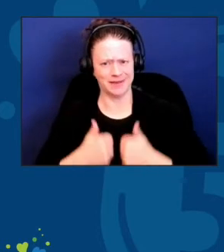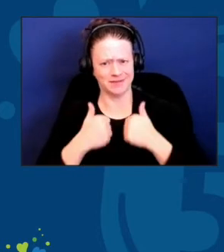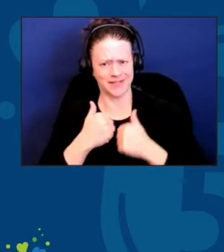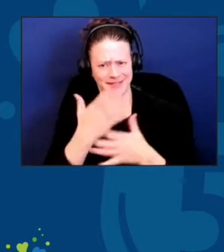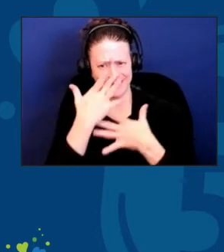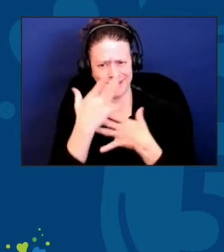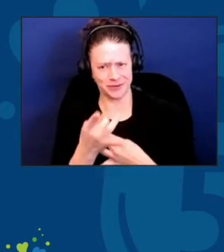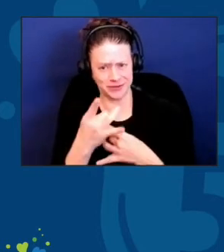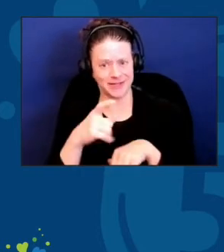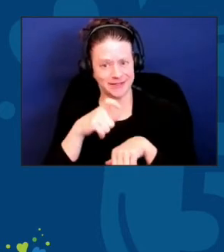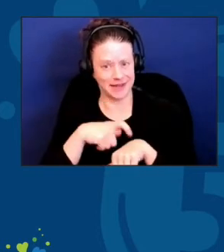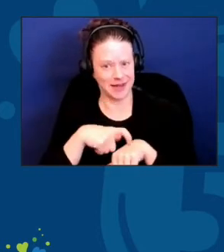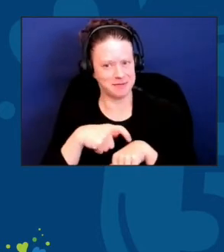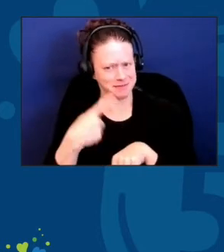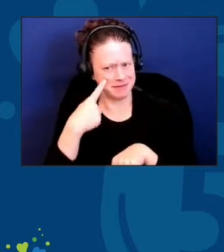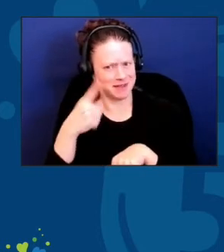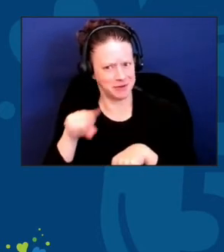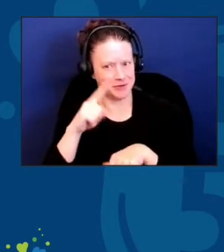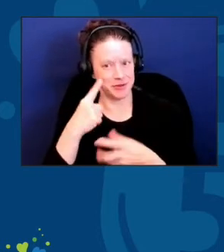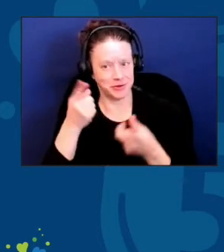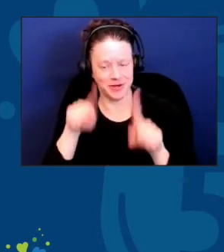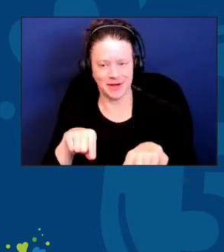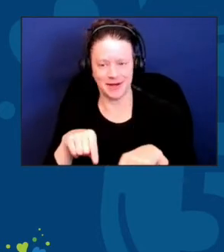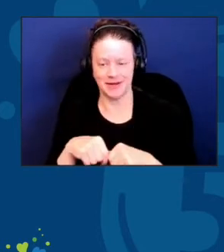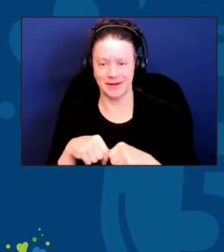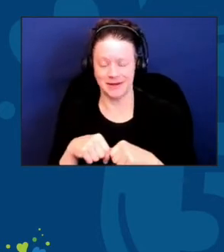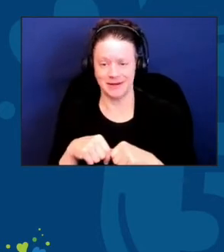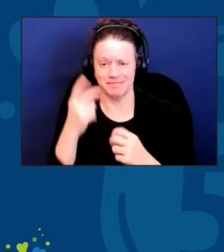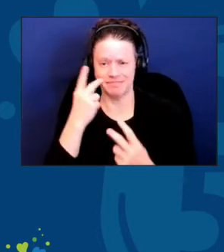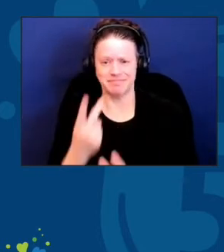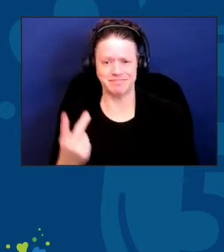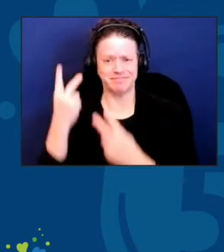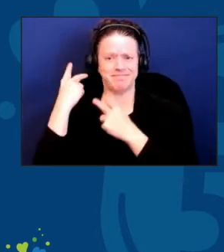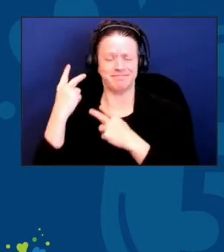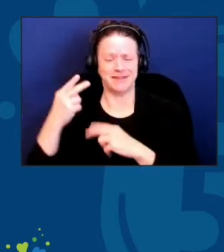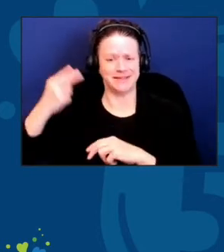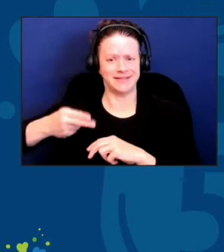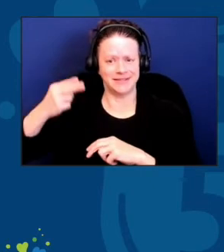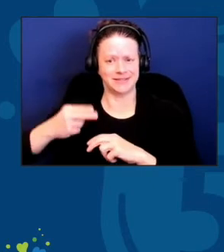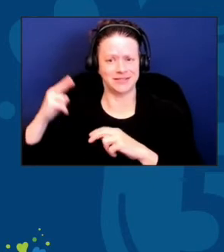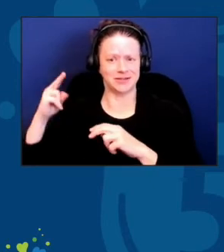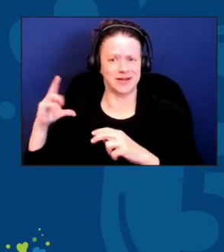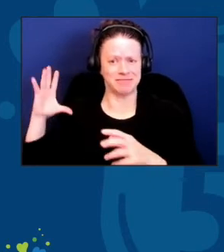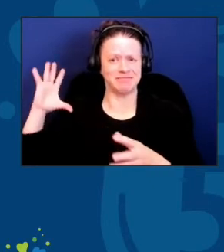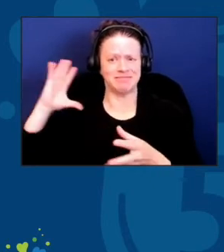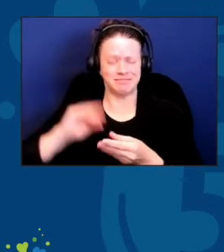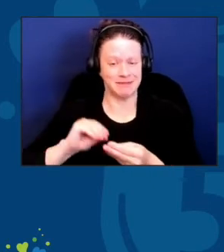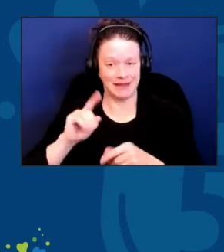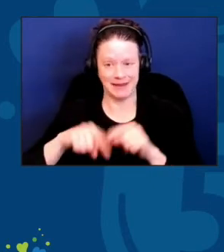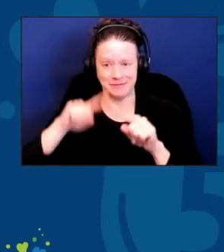I can't remember myself a time in which our history, our activities, our challenges,